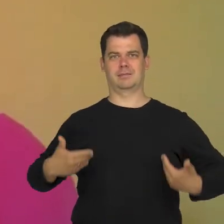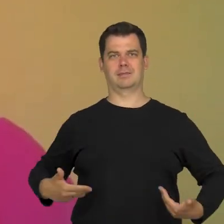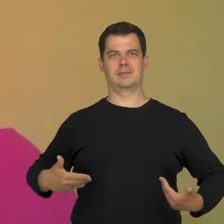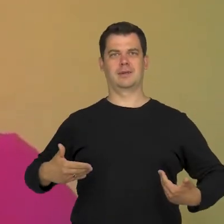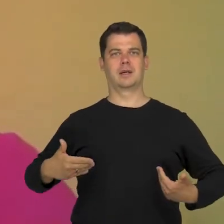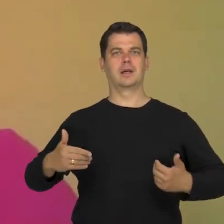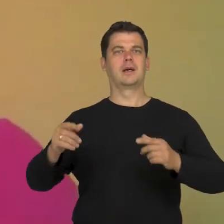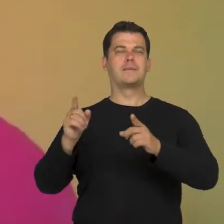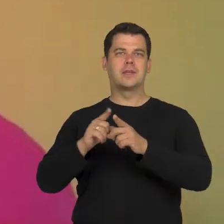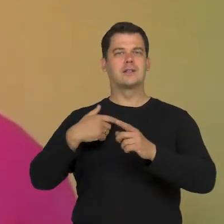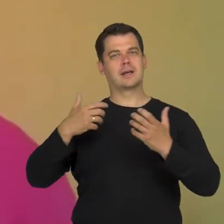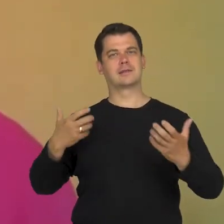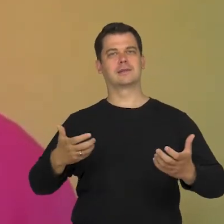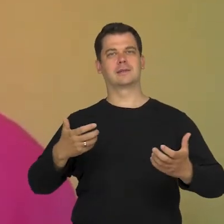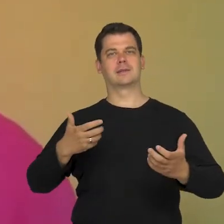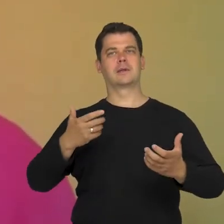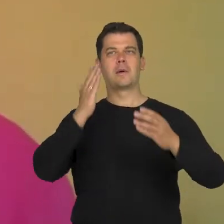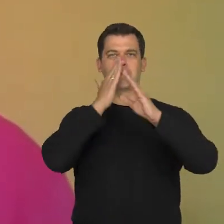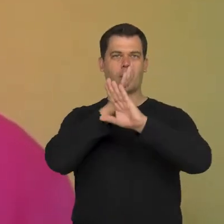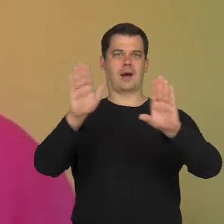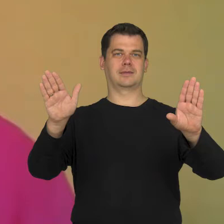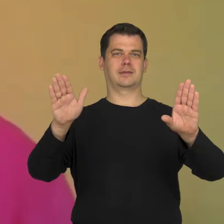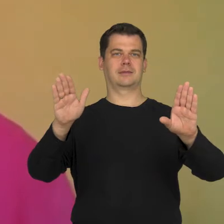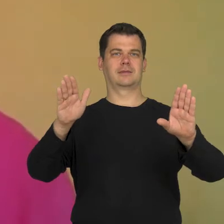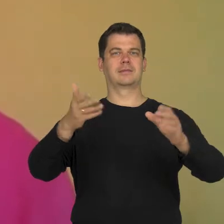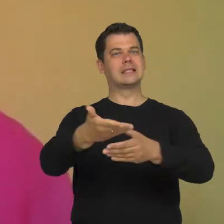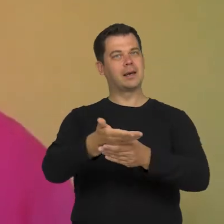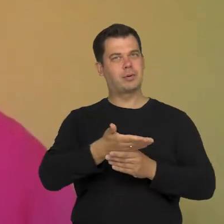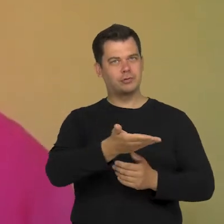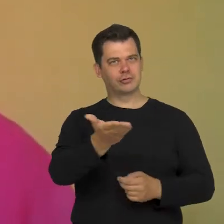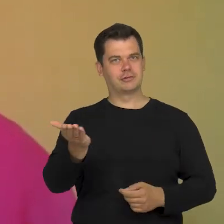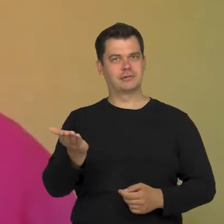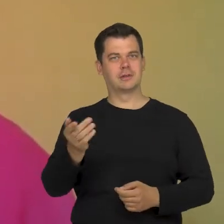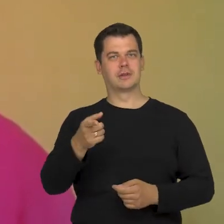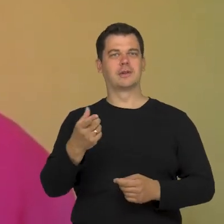and I want to show it, invite you to this dialogue.